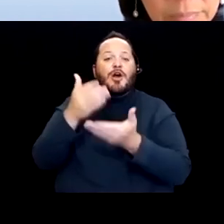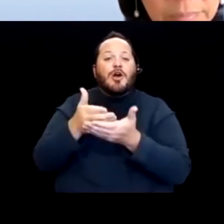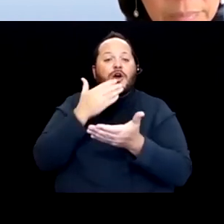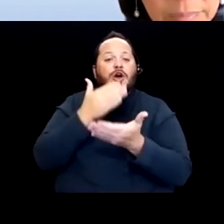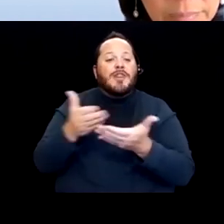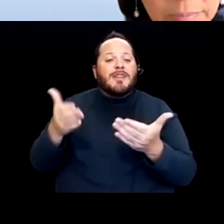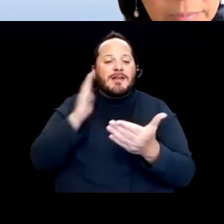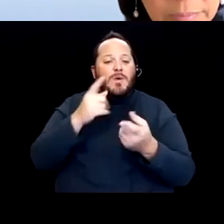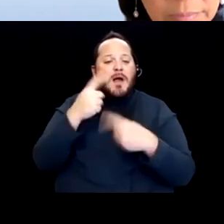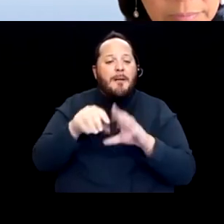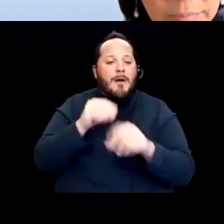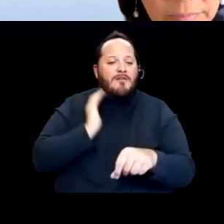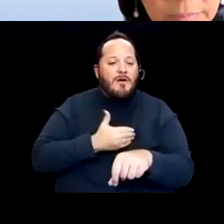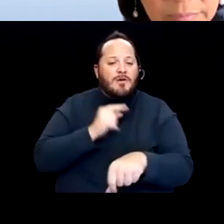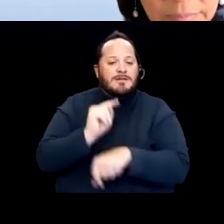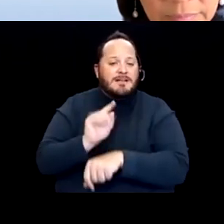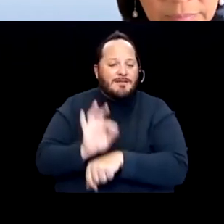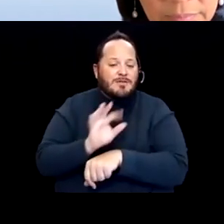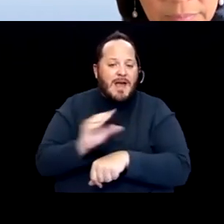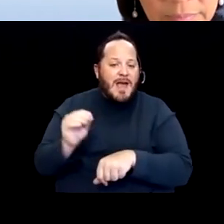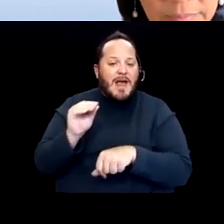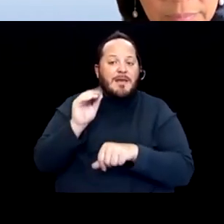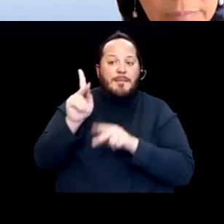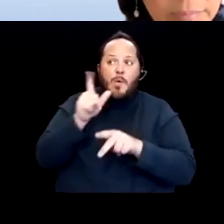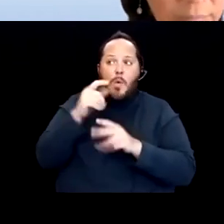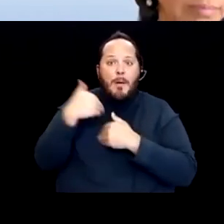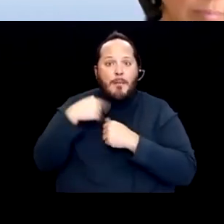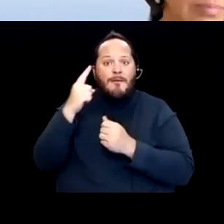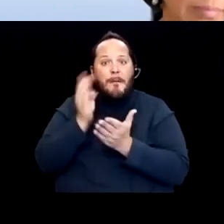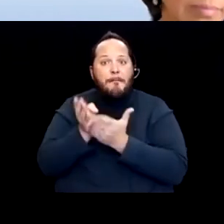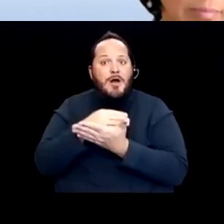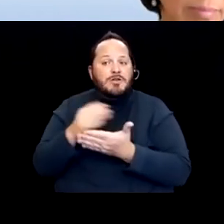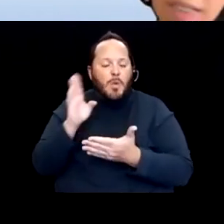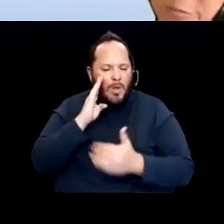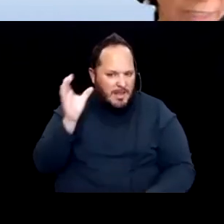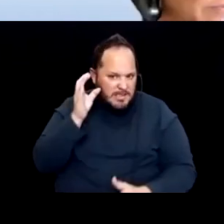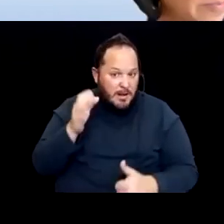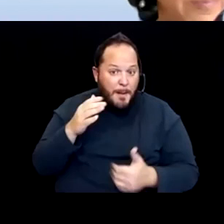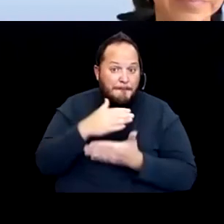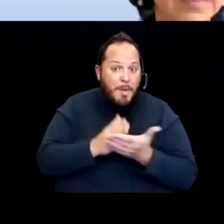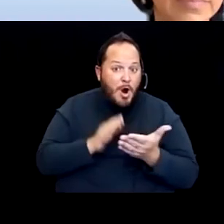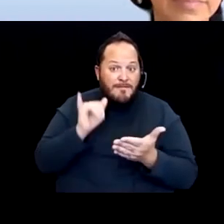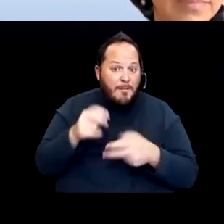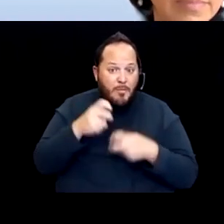to by people that can allocate budgets. 'Cause part of it is money. Getting good data cost money.